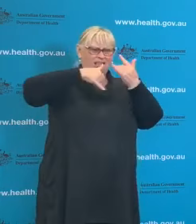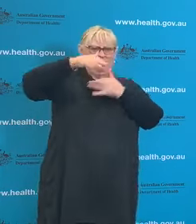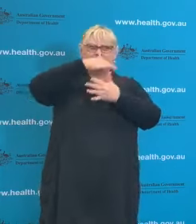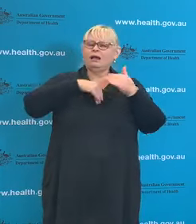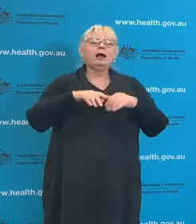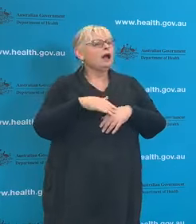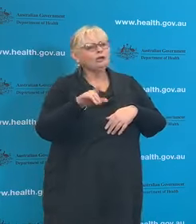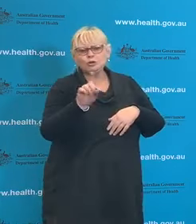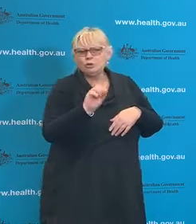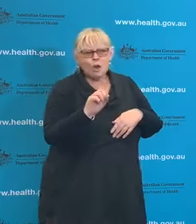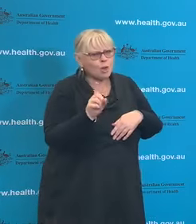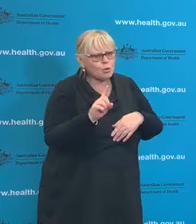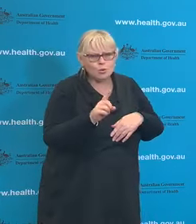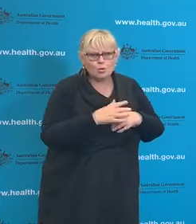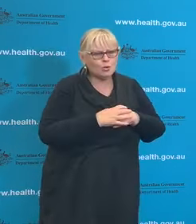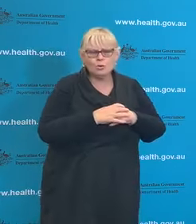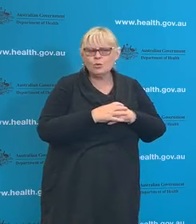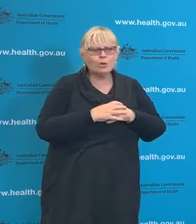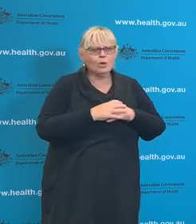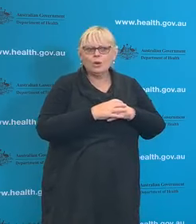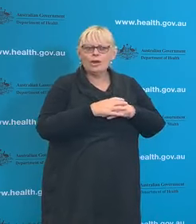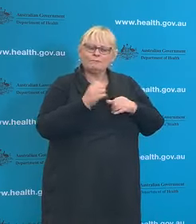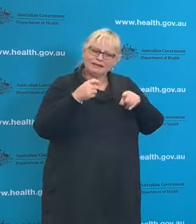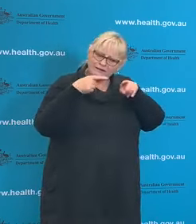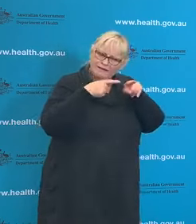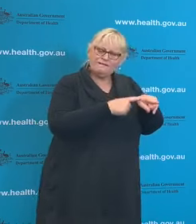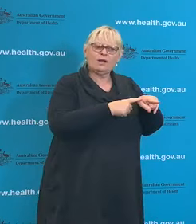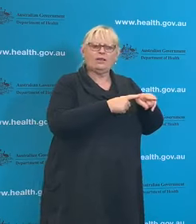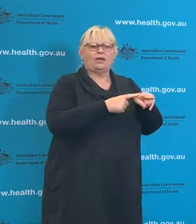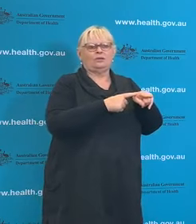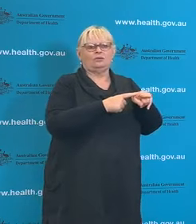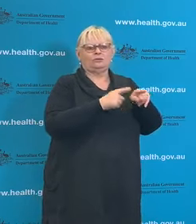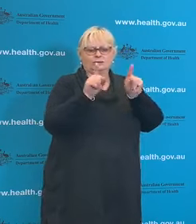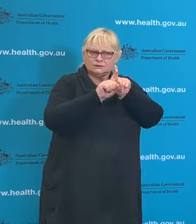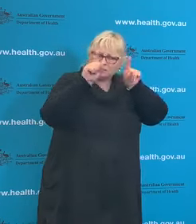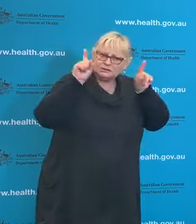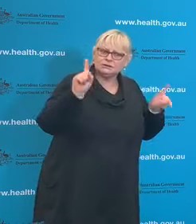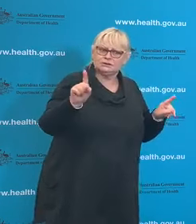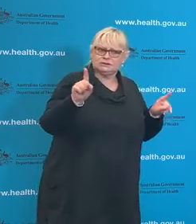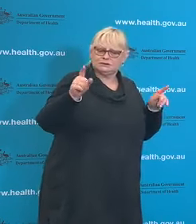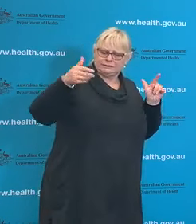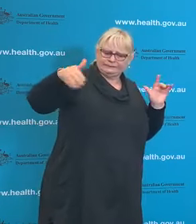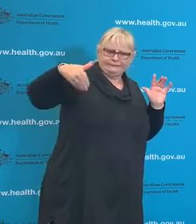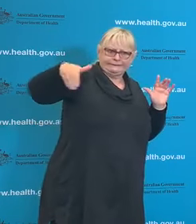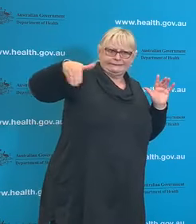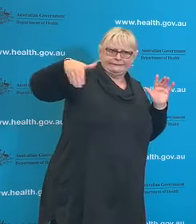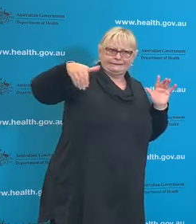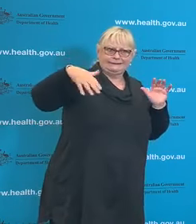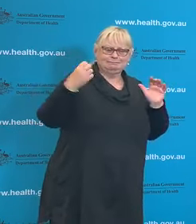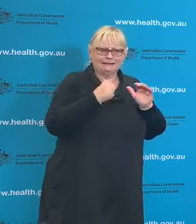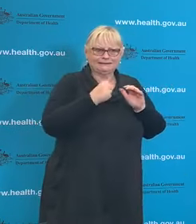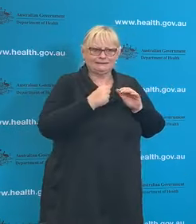must all follow those important physical distancing rules. As we see the relaxing